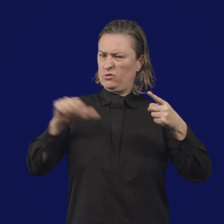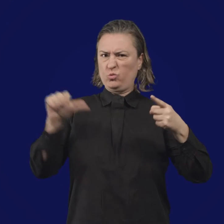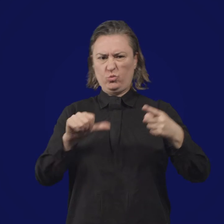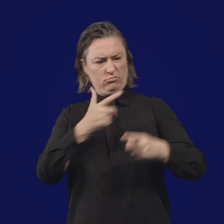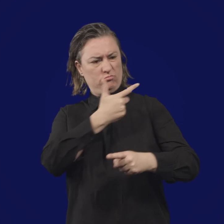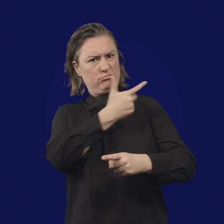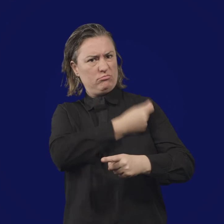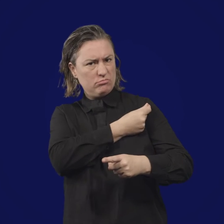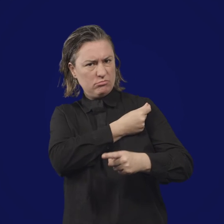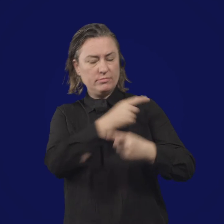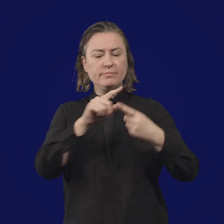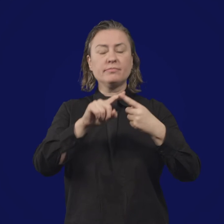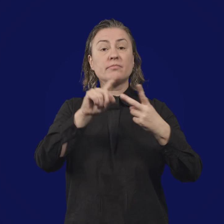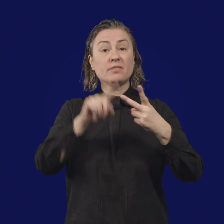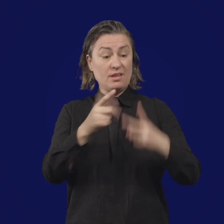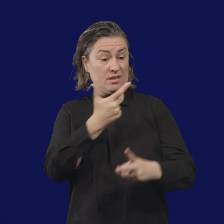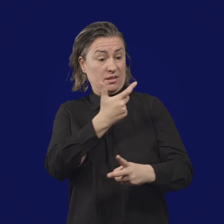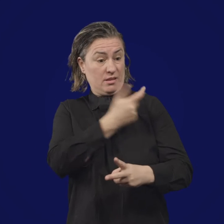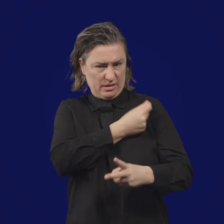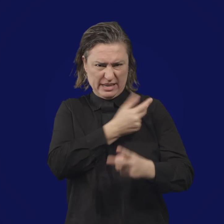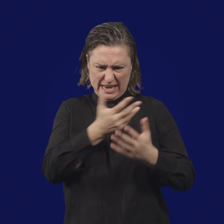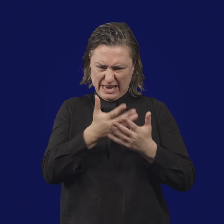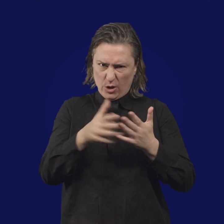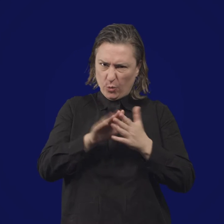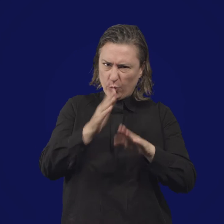how long it takes to build immunity